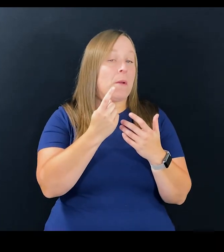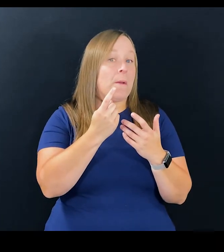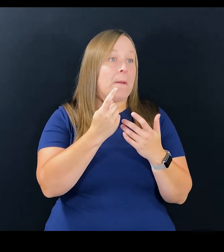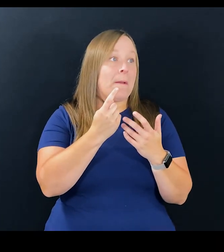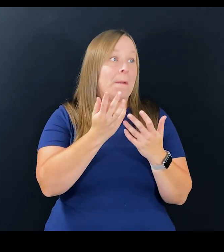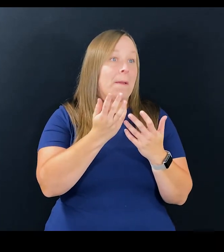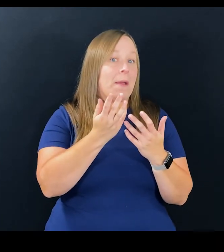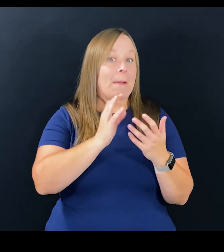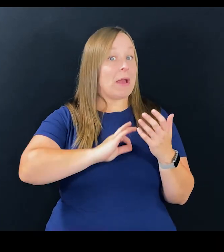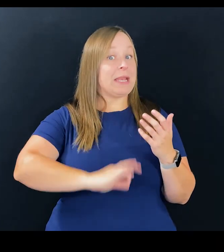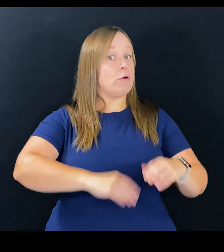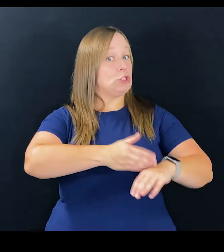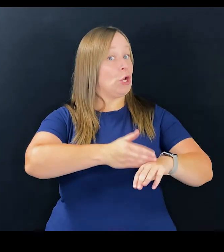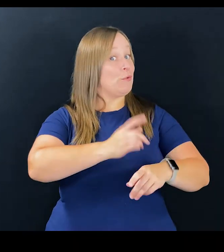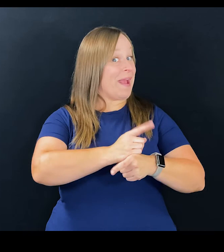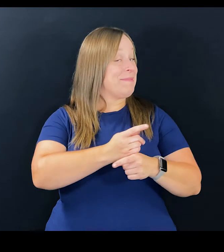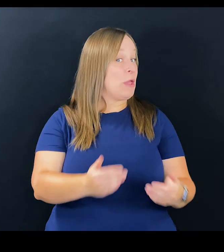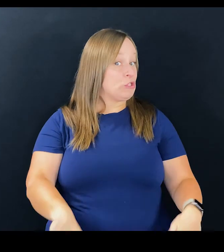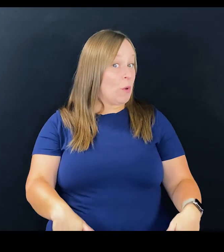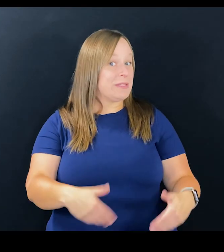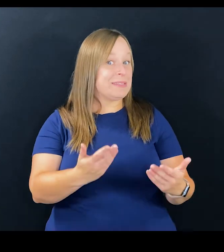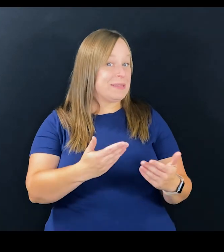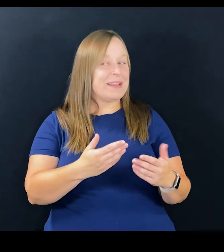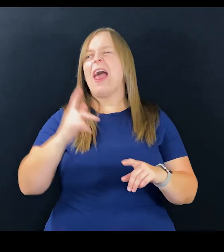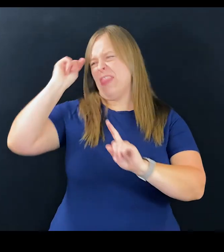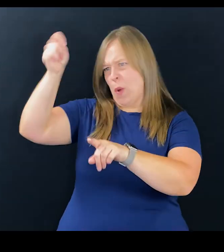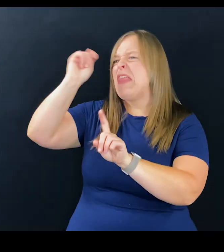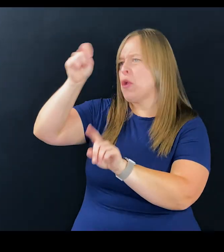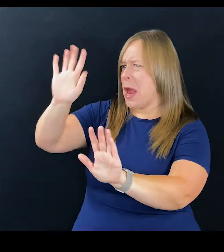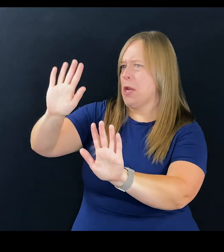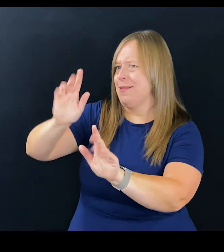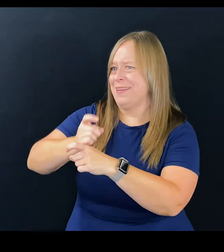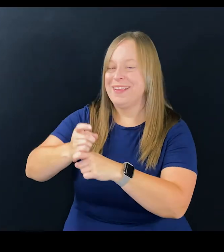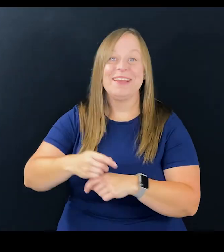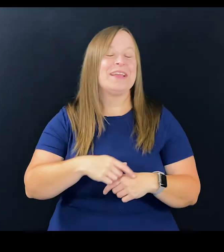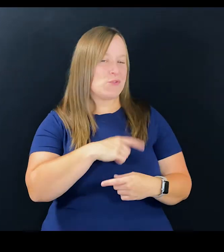maybe you have a button down shirt, right? Theoretically.